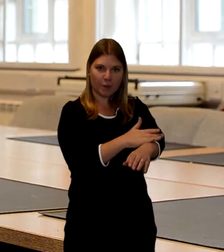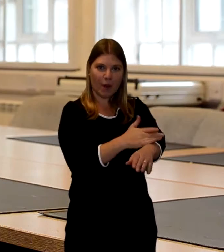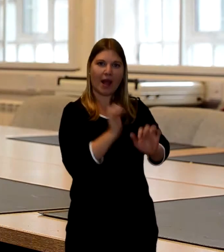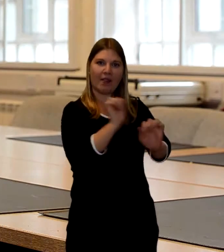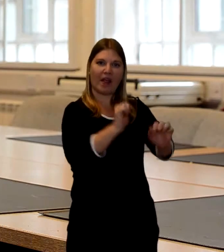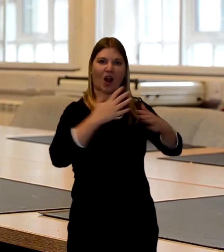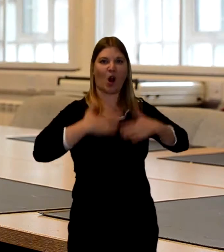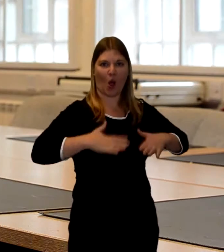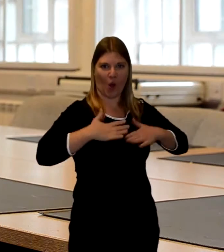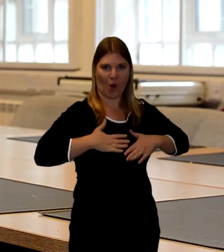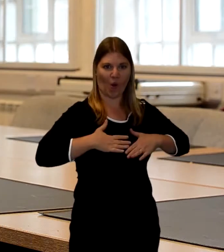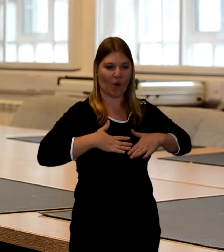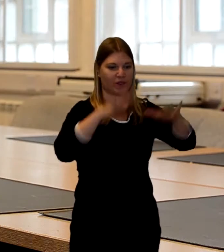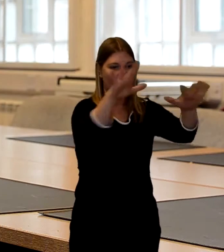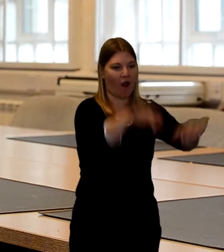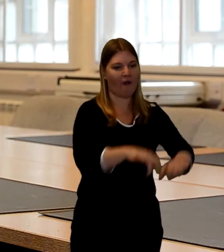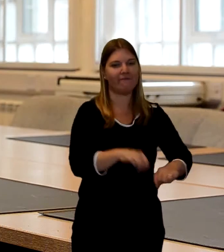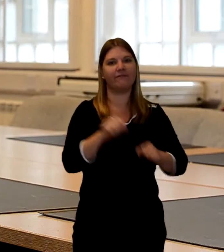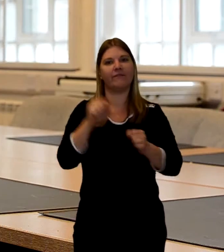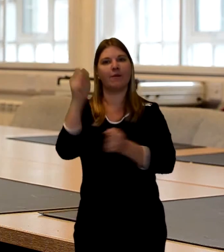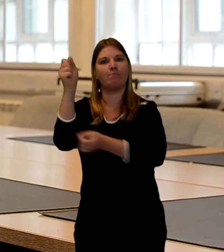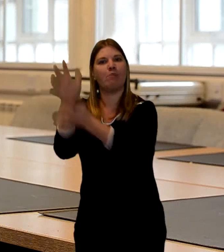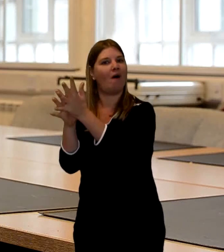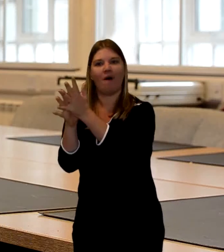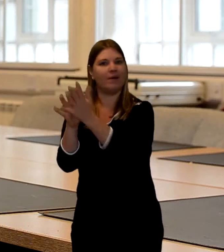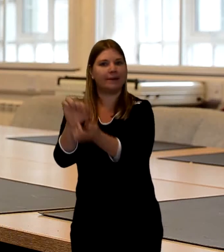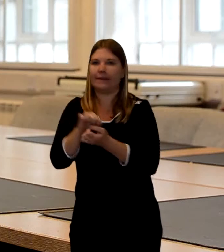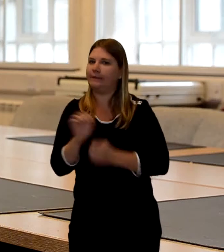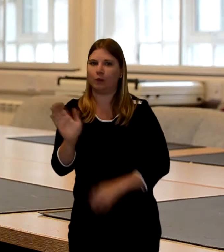They are got rid of. We do not keep them, we burn them.